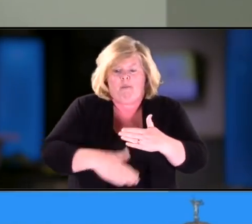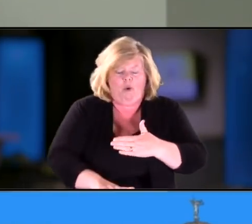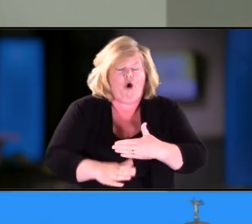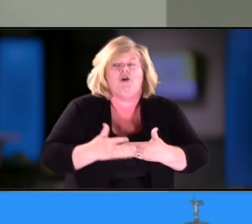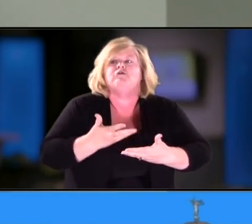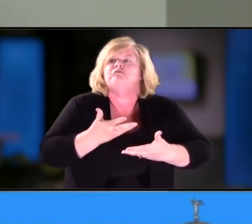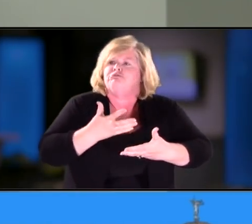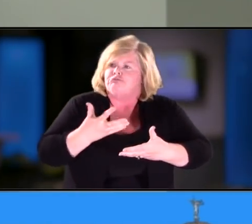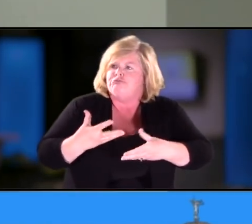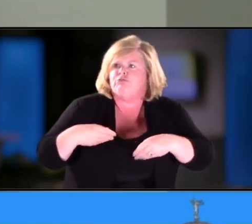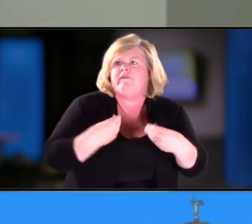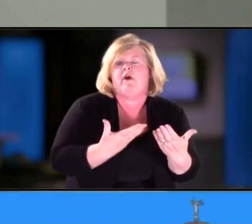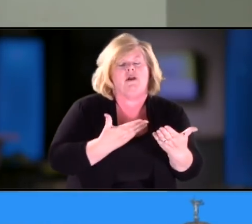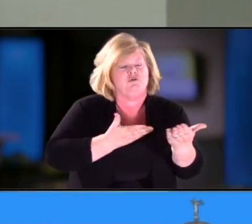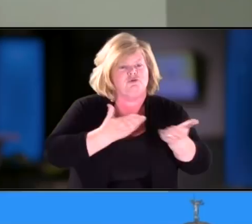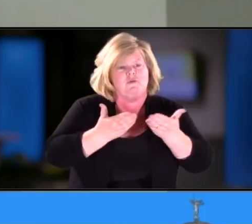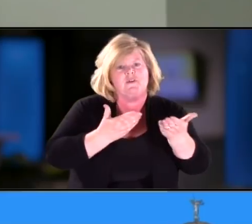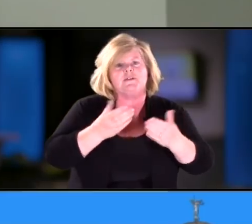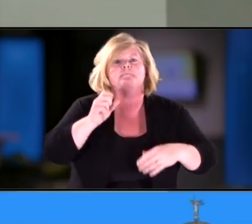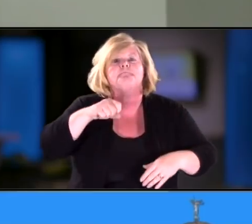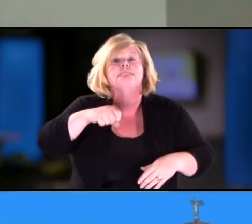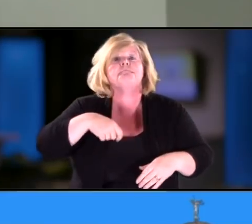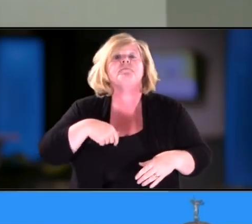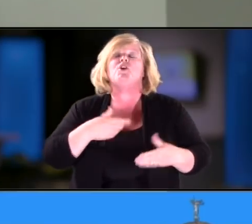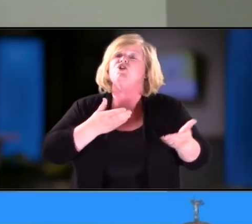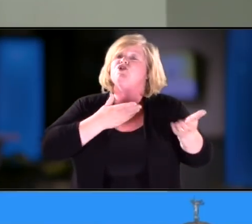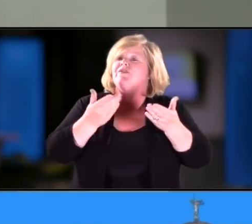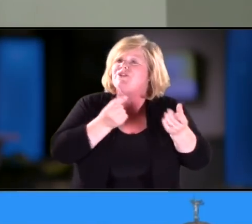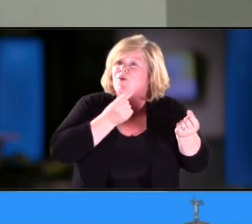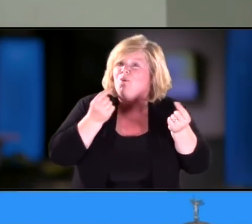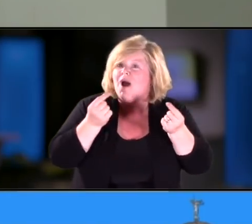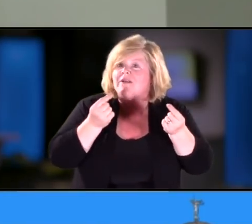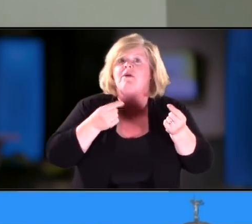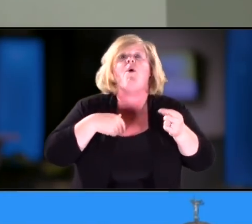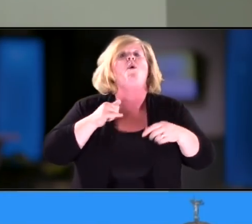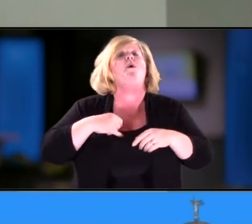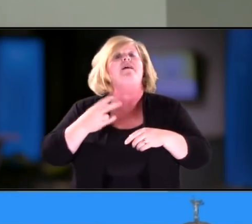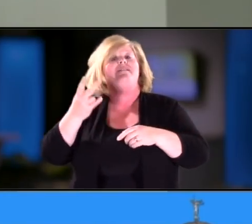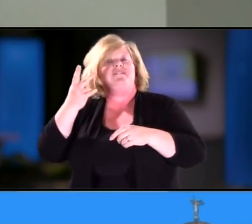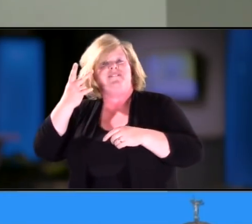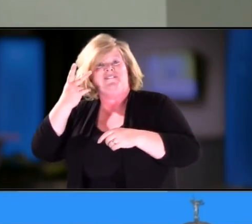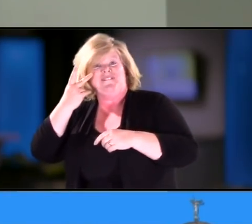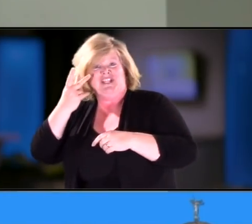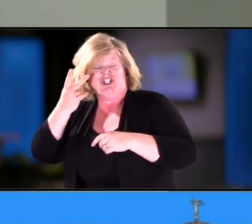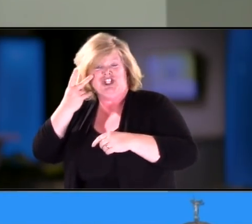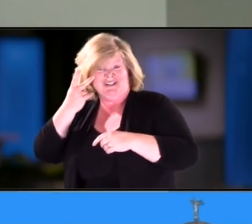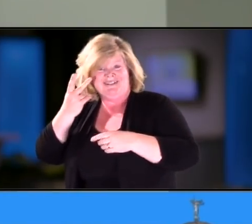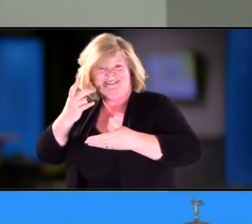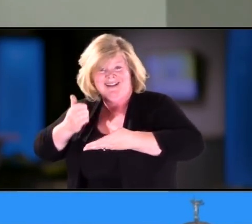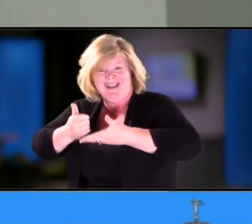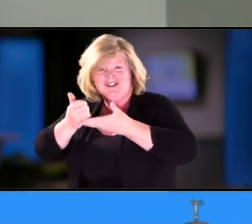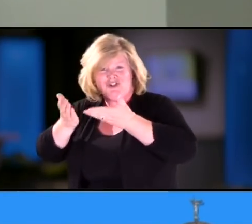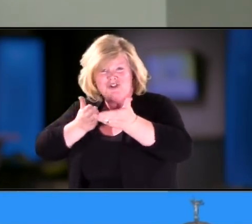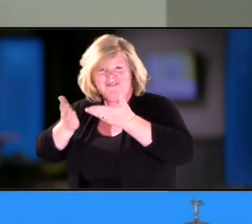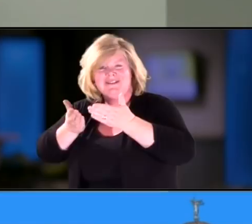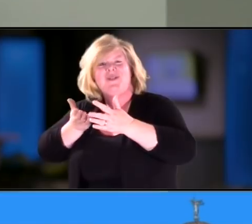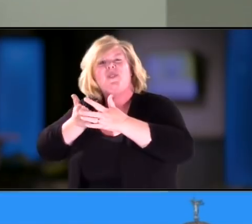Our services include vision and hearing therapies through foundation for blind and ultimately through the Arizona school for the blind and the deaf.